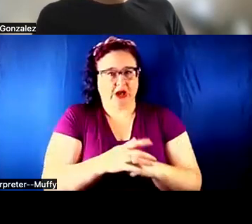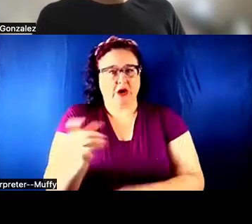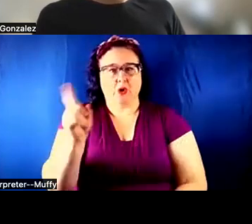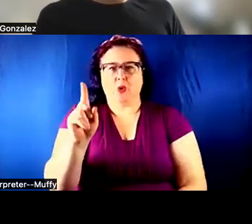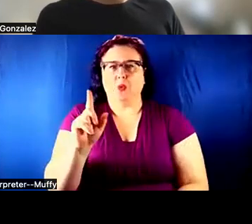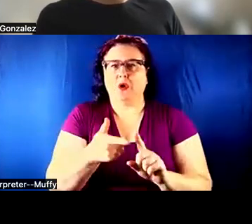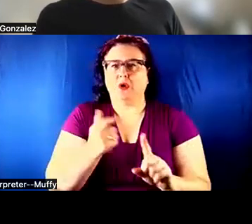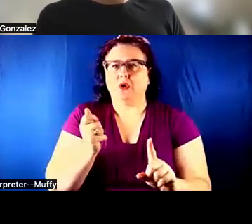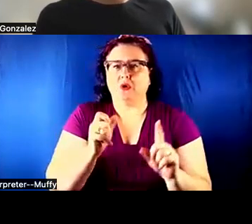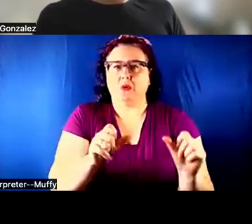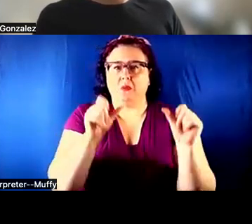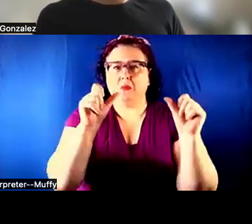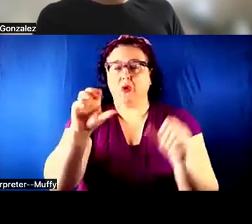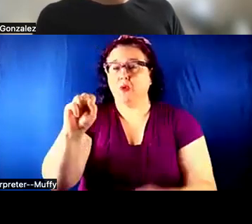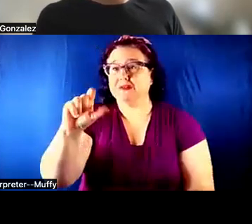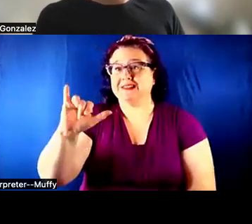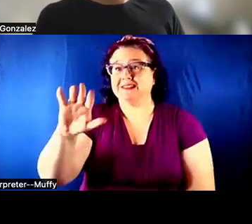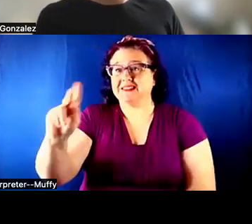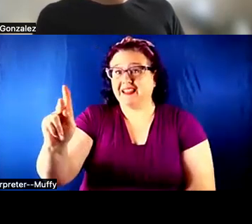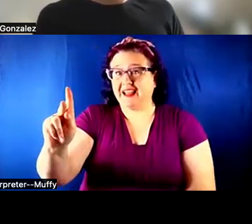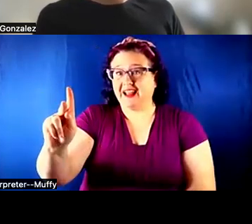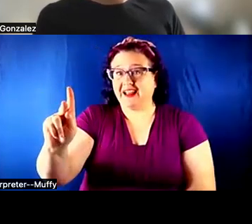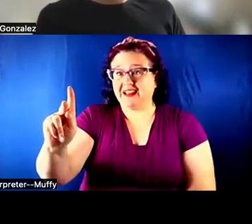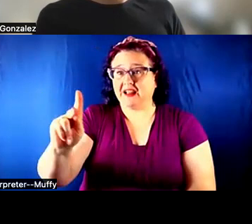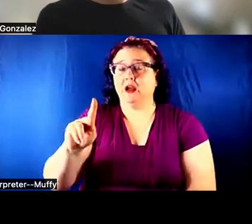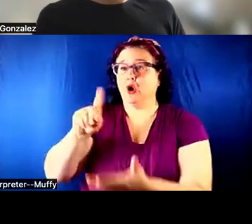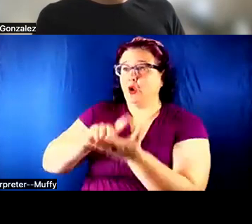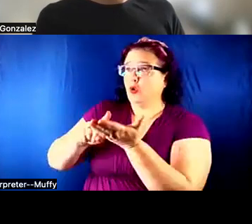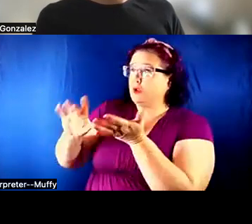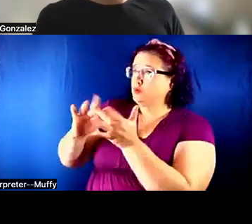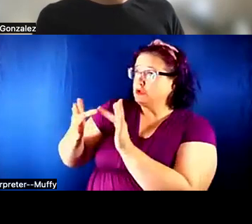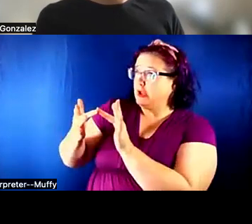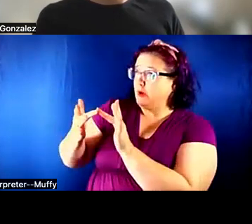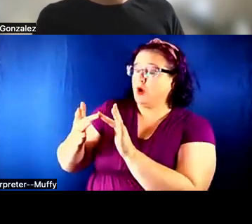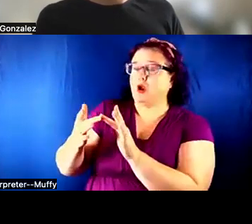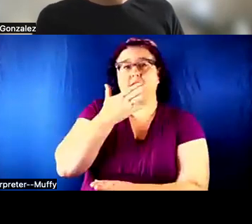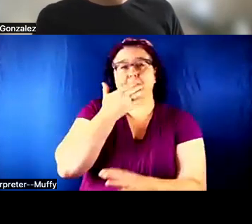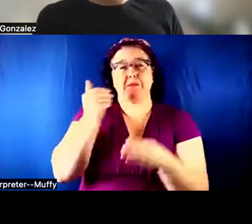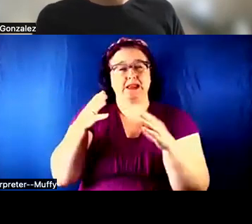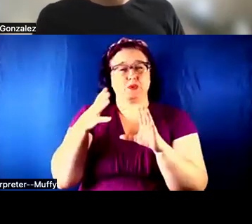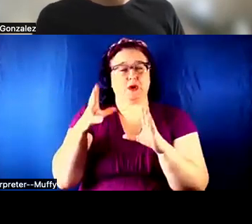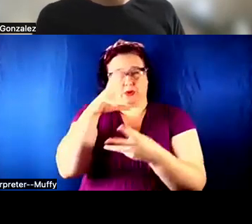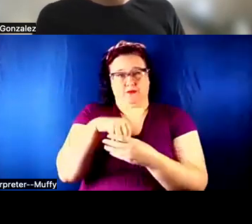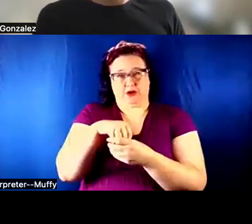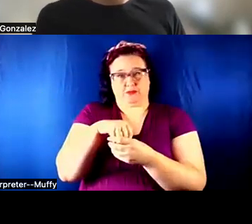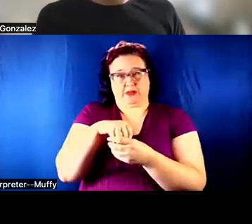THE RESEARCH NETWORK? THE BEST WAY TO GET INFORMATION FOR THAT IS TO SIGN UP FOR THE